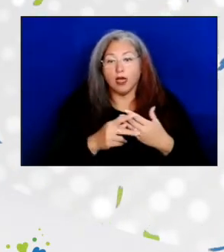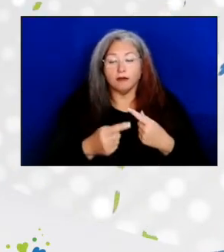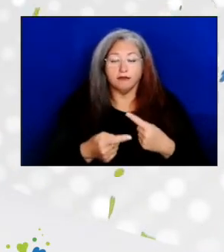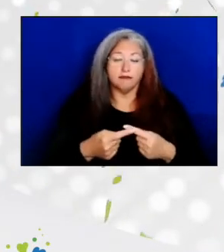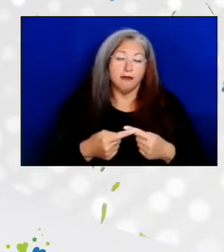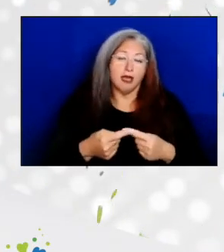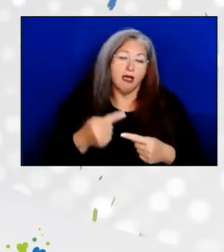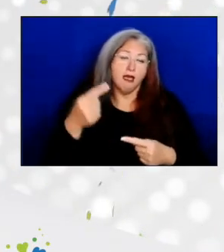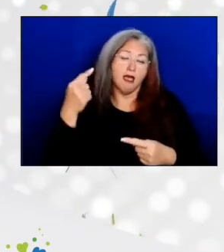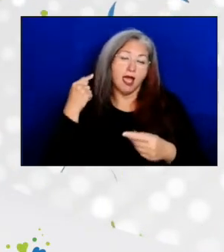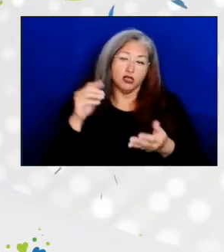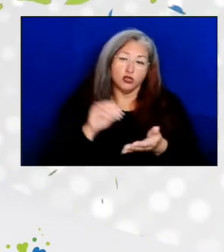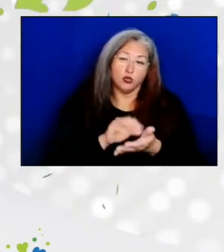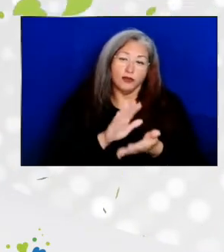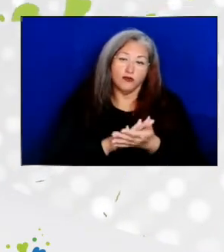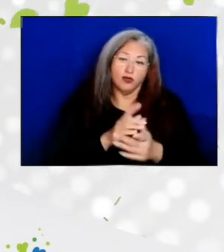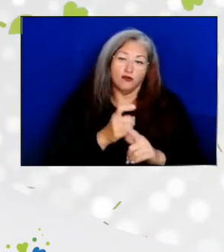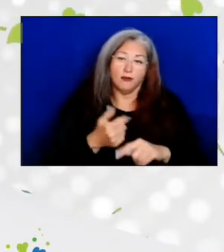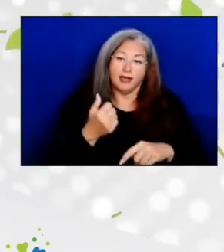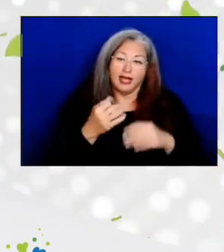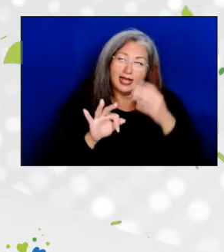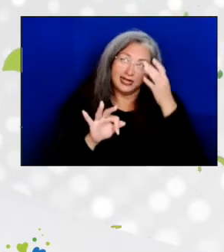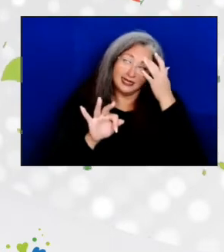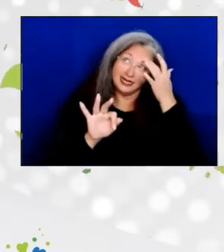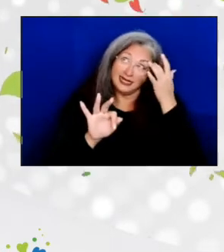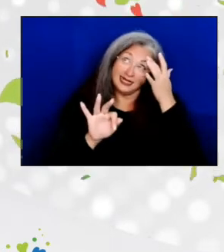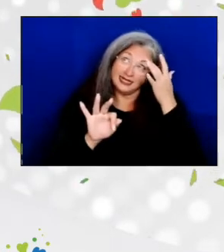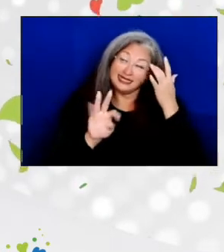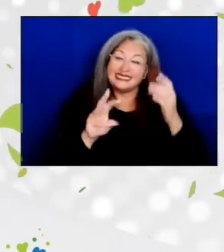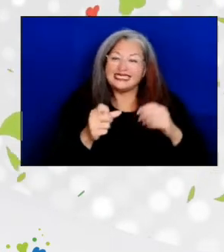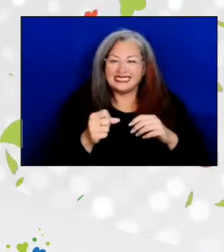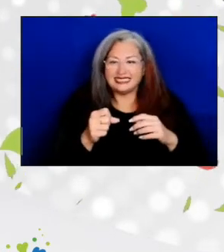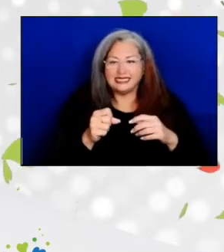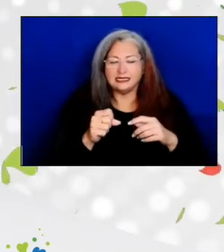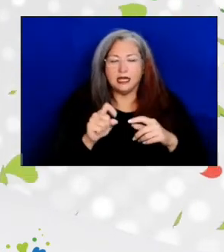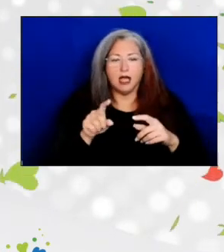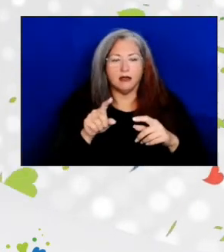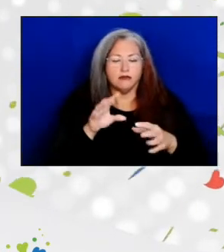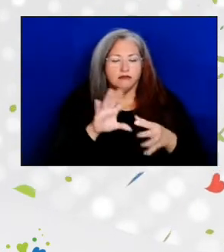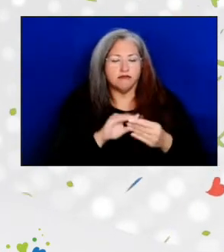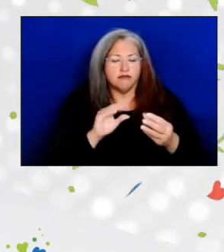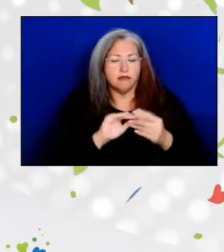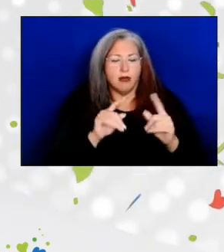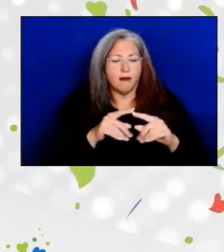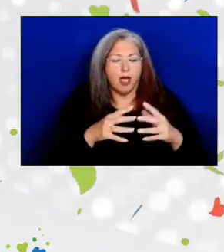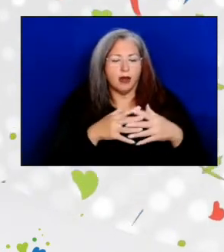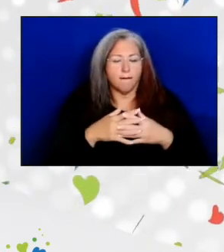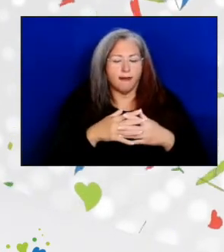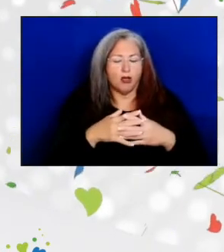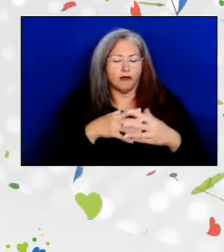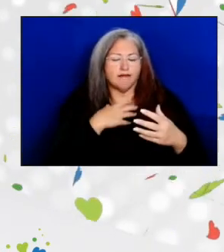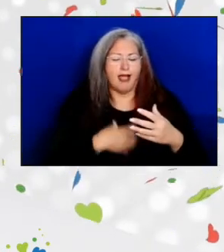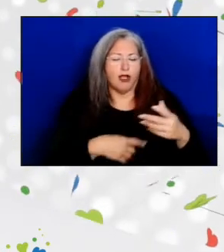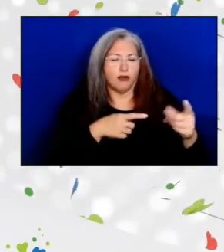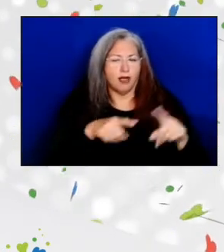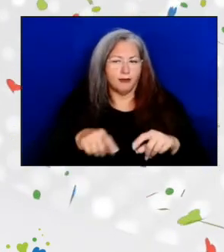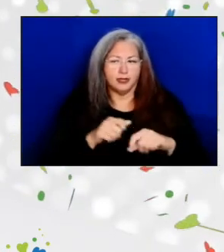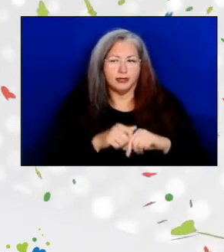in the late 1960s about hunger in America. The 1969 White House Conference